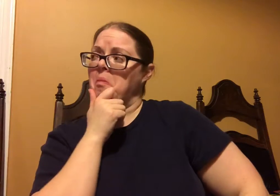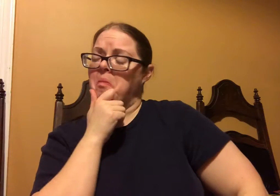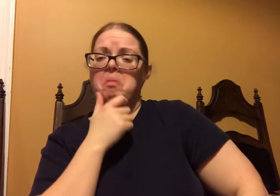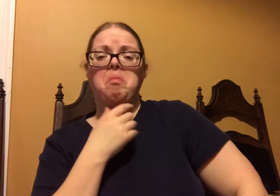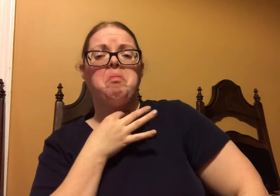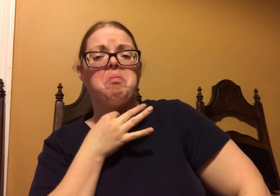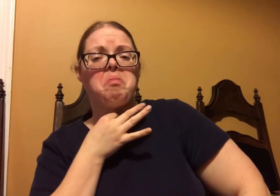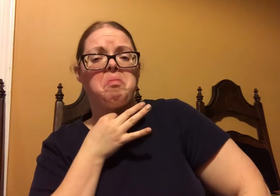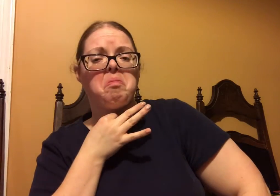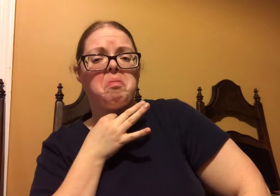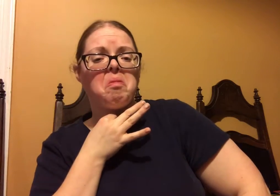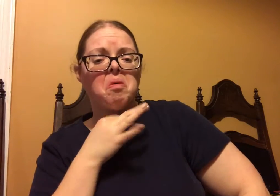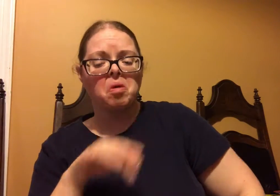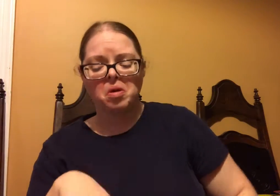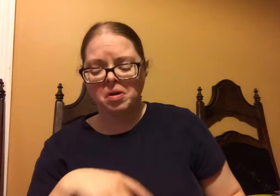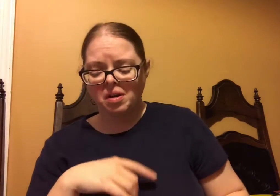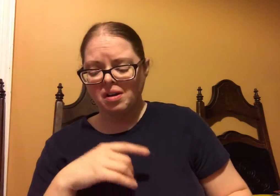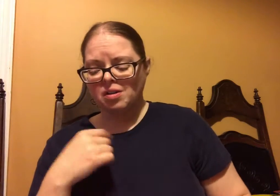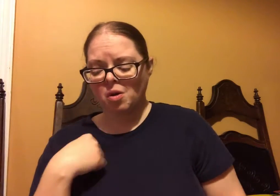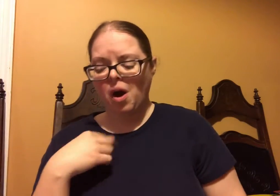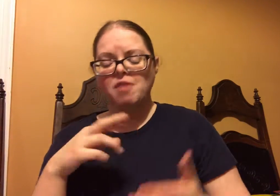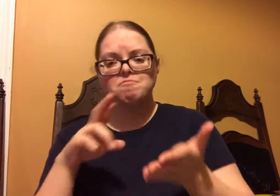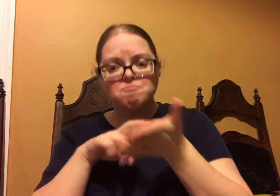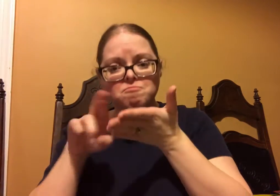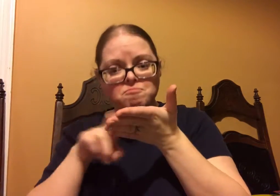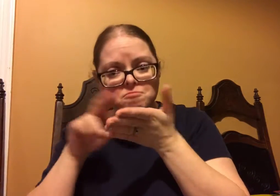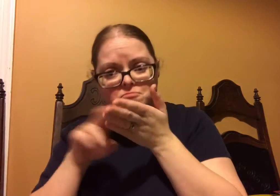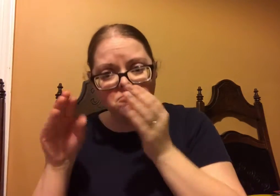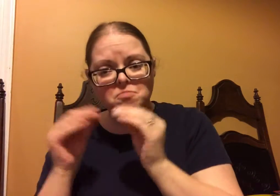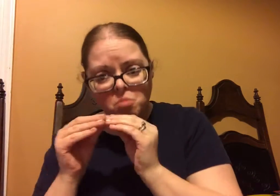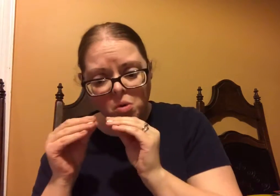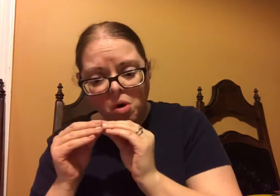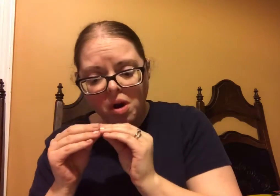I thought that was really interesting.